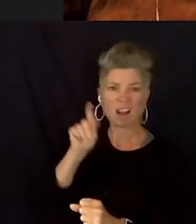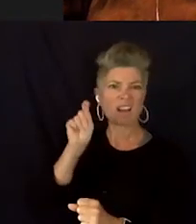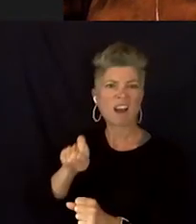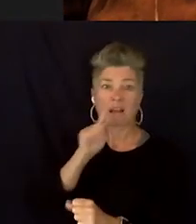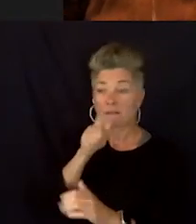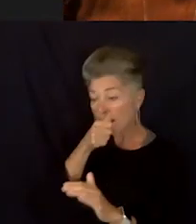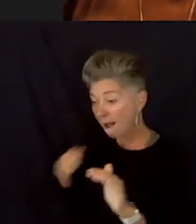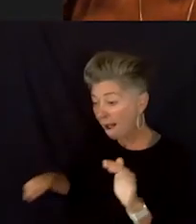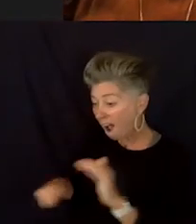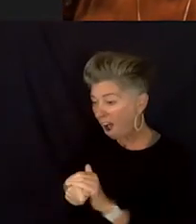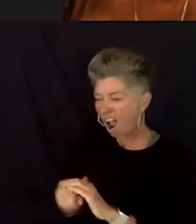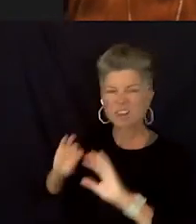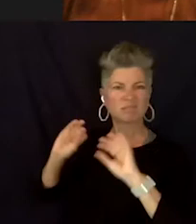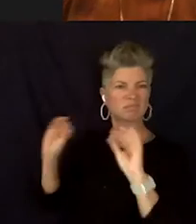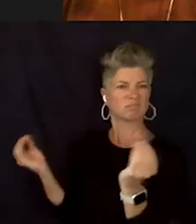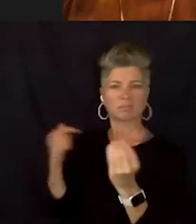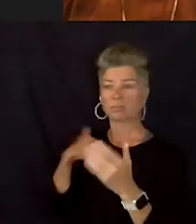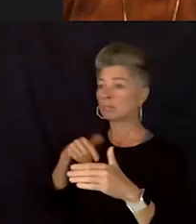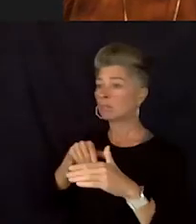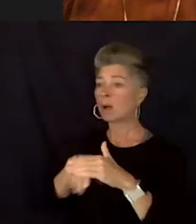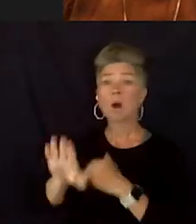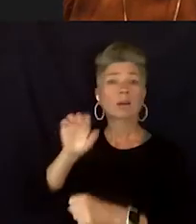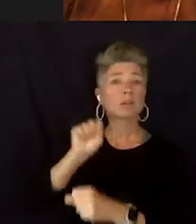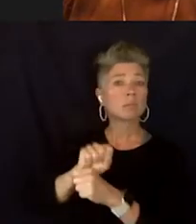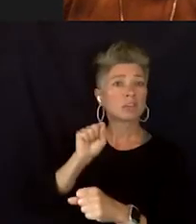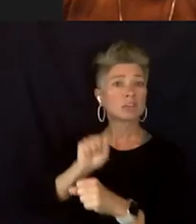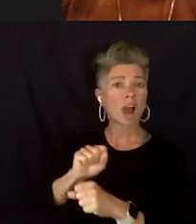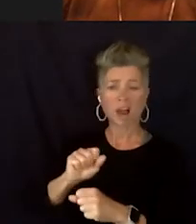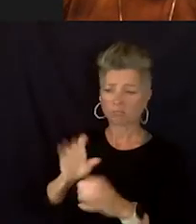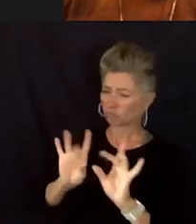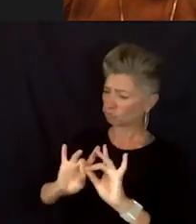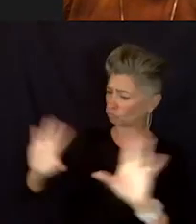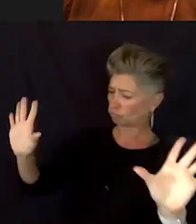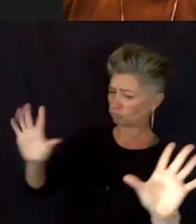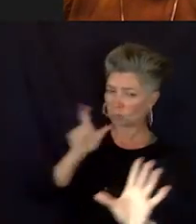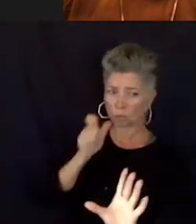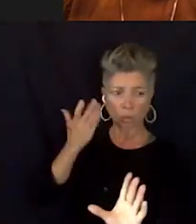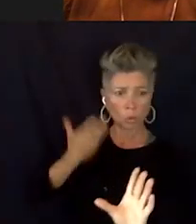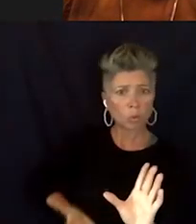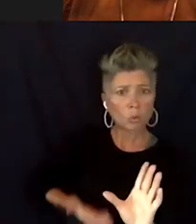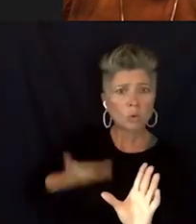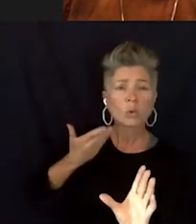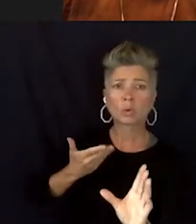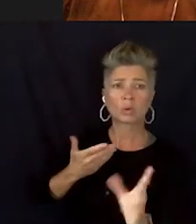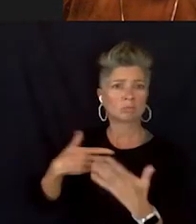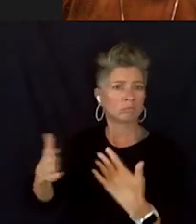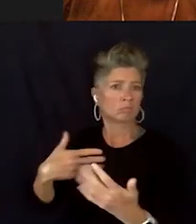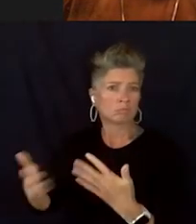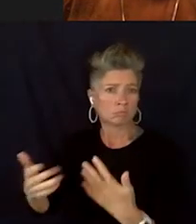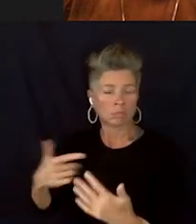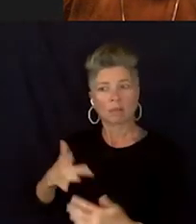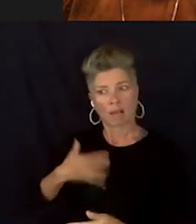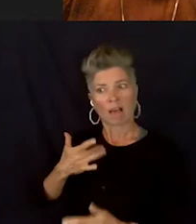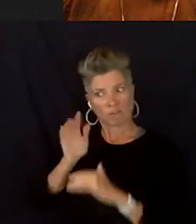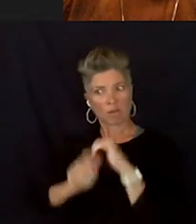I'm able to walk into my job like this. I'm able to walk to my doctor like this. So I feel comfortable walking anywhere like this.